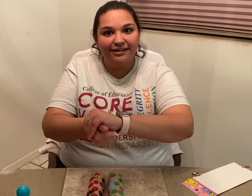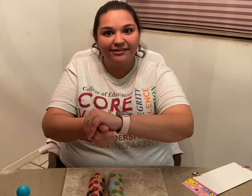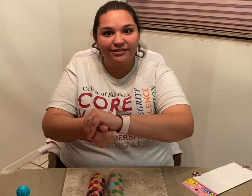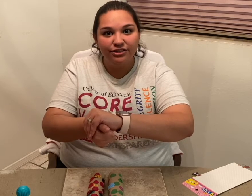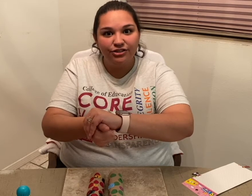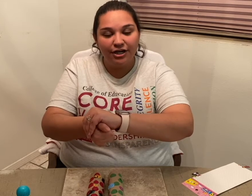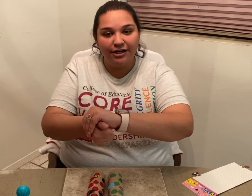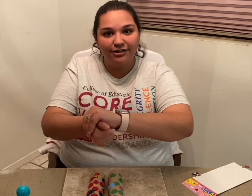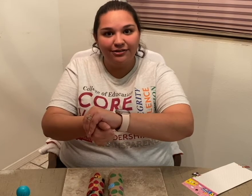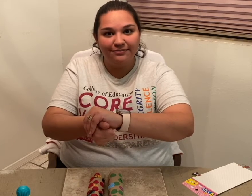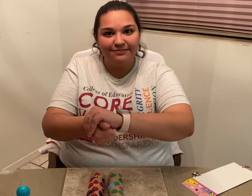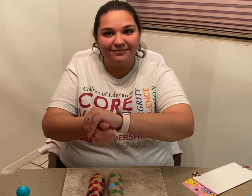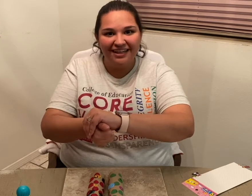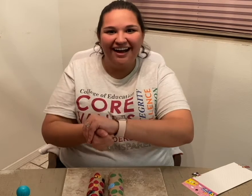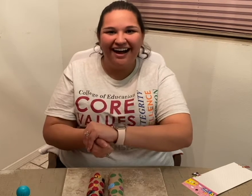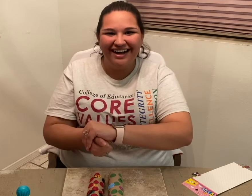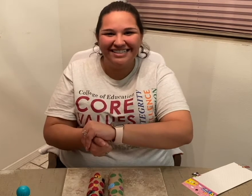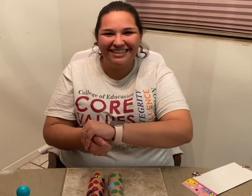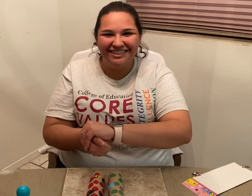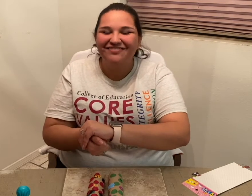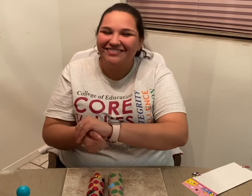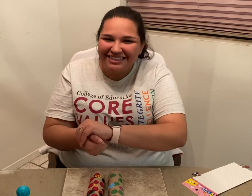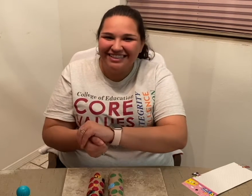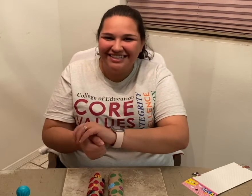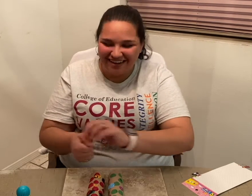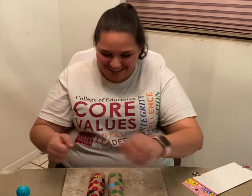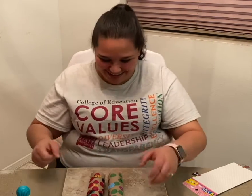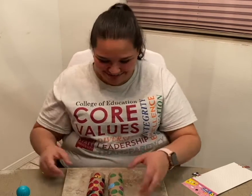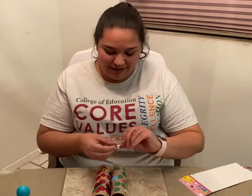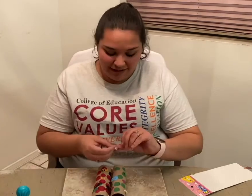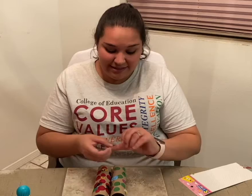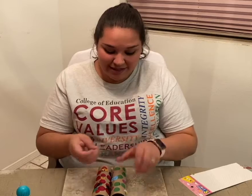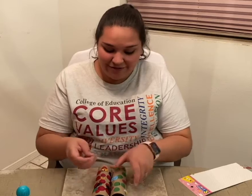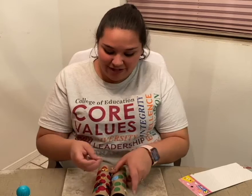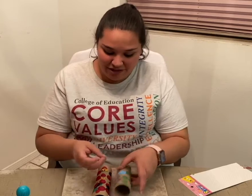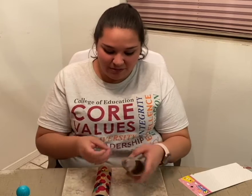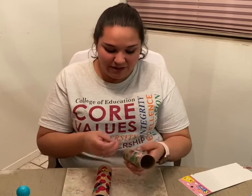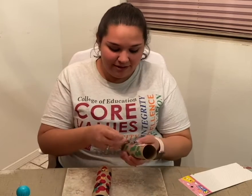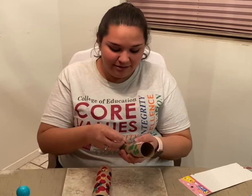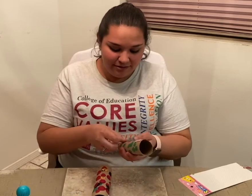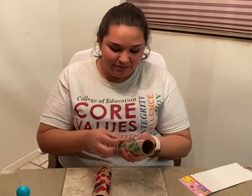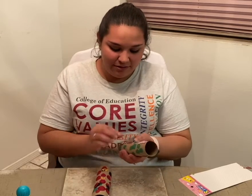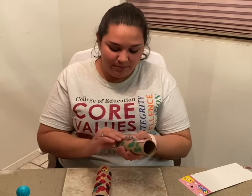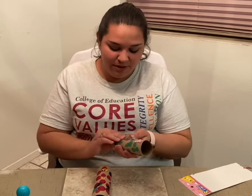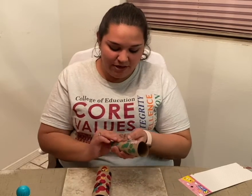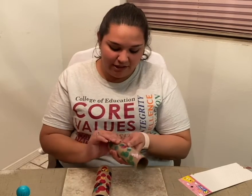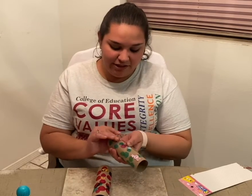Turtle (signs 'turtle'). Awesome! Good job! Now, let's get finished with our binoculars